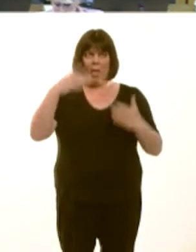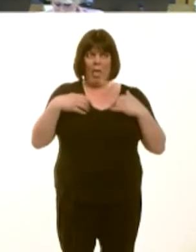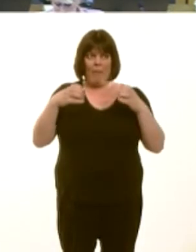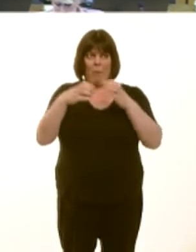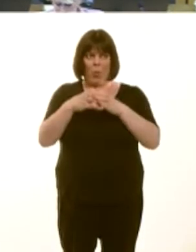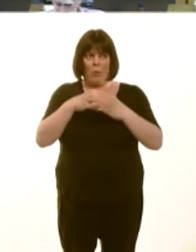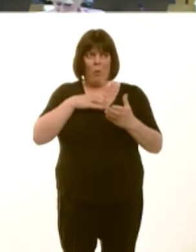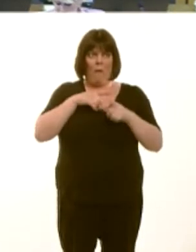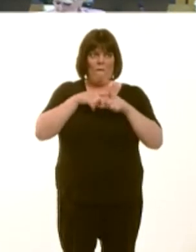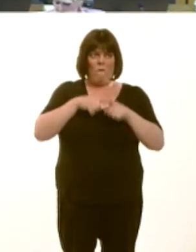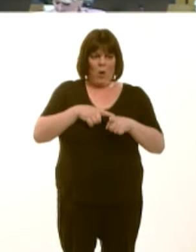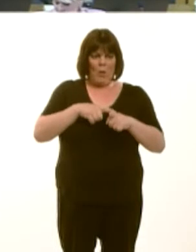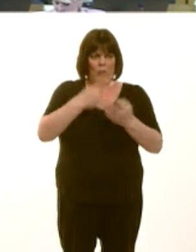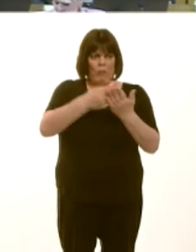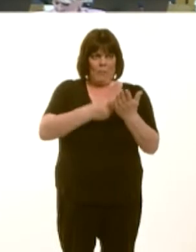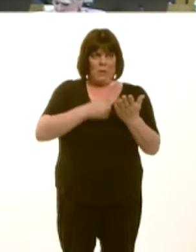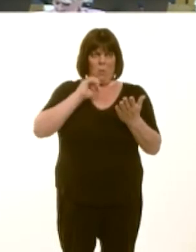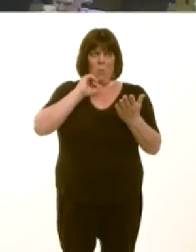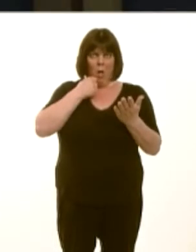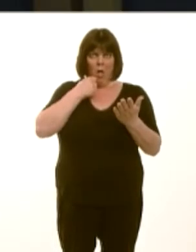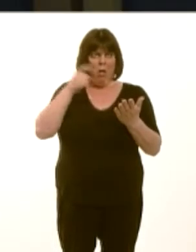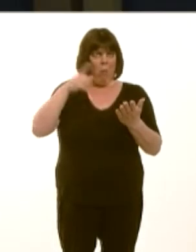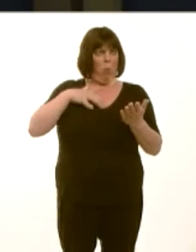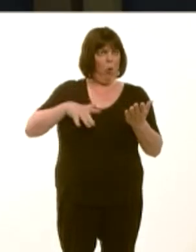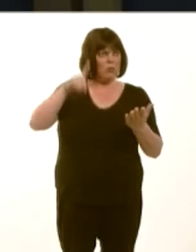argymhellion yma, neu a ydych chiín cytuno ‚ rhai oím hetholwyr i sydd yn teimlo bod